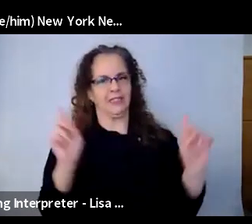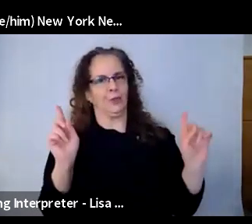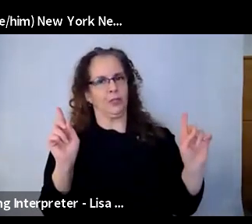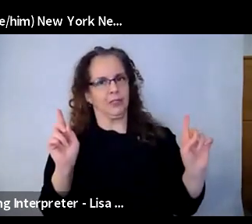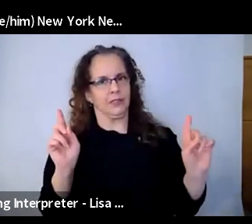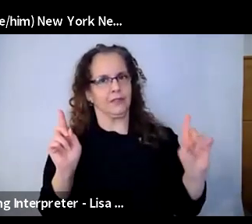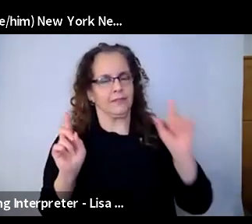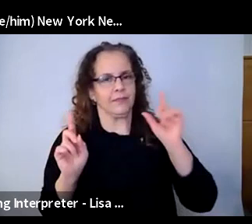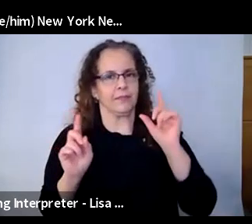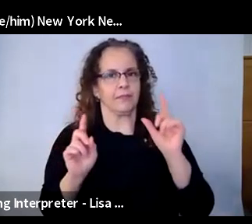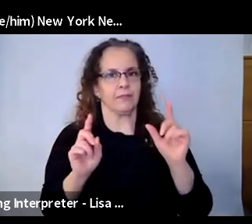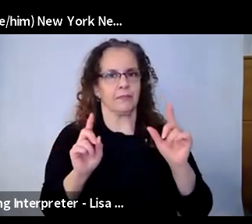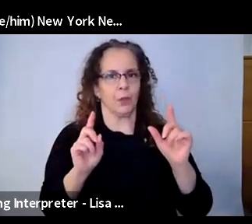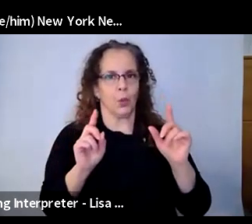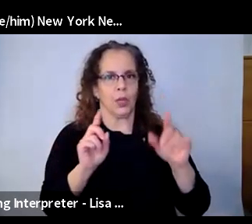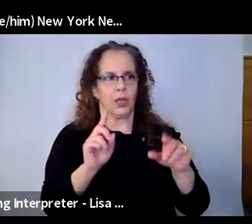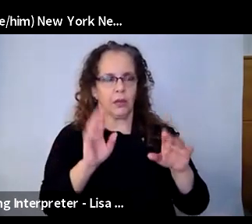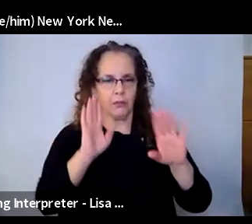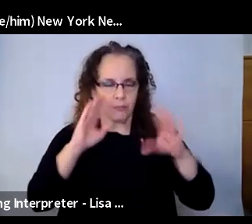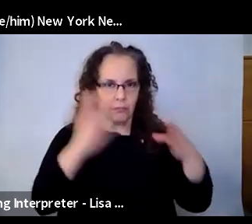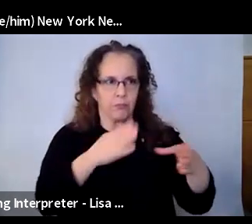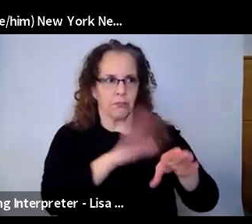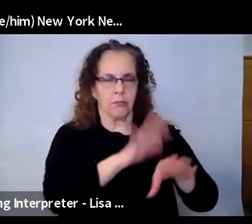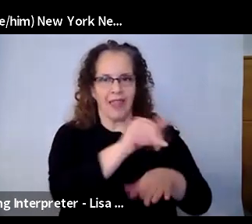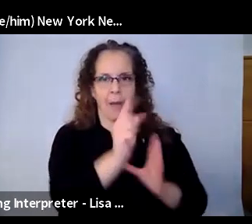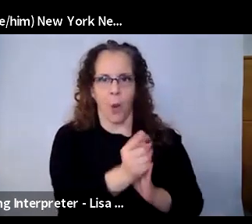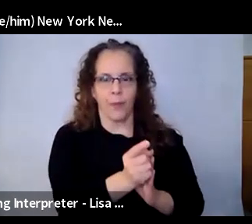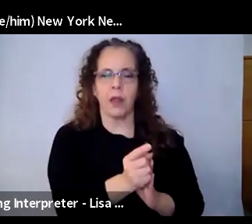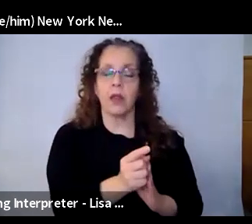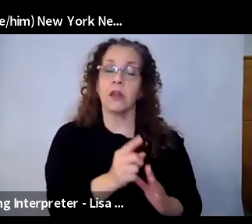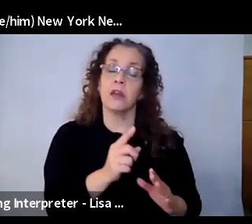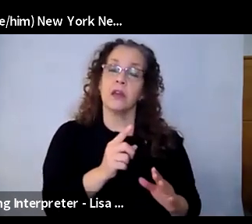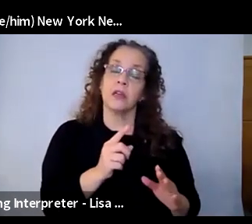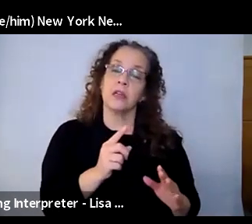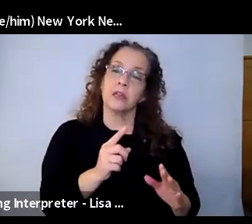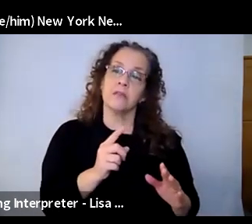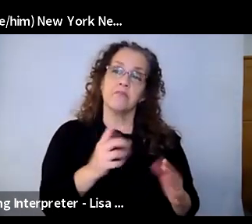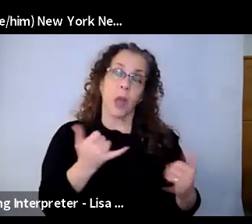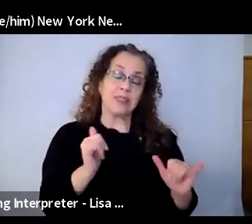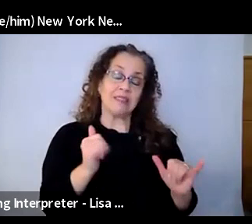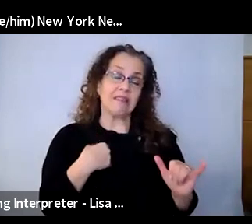in the moment and beyond that moment. I would argue the same thing happens when you're working with BFA students and